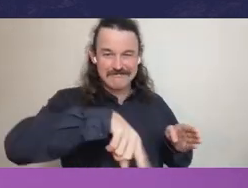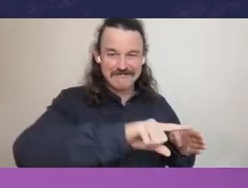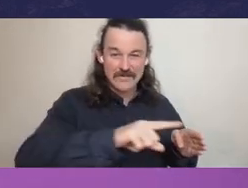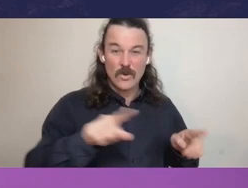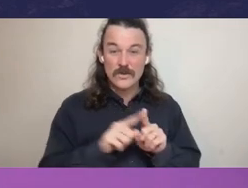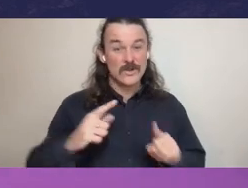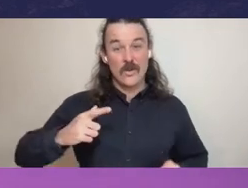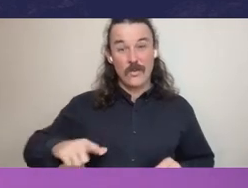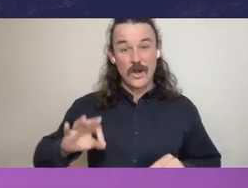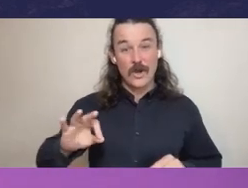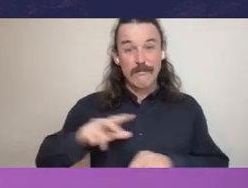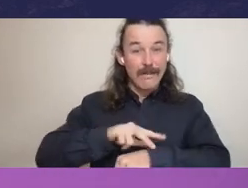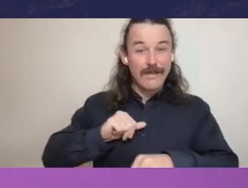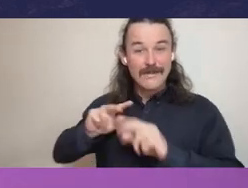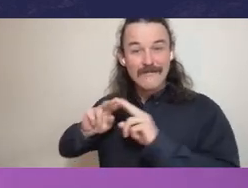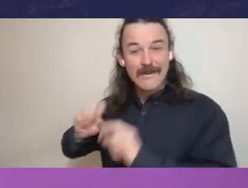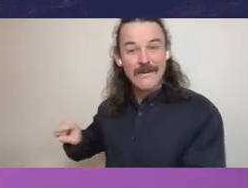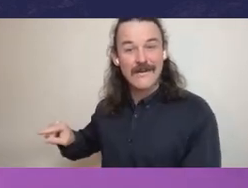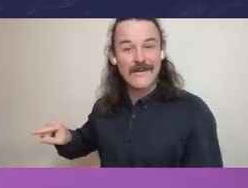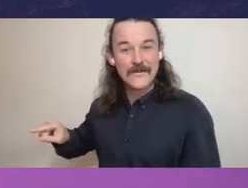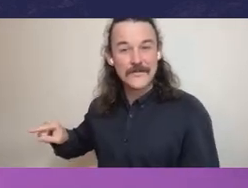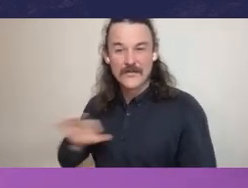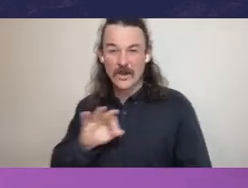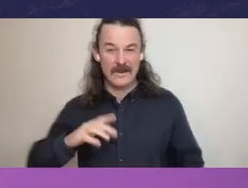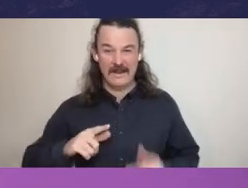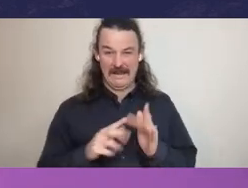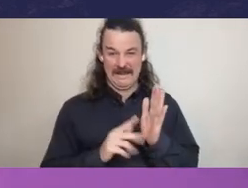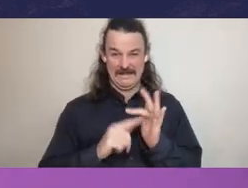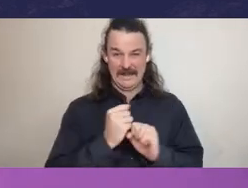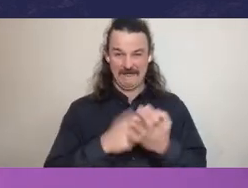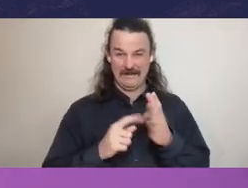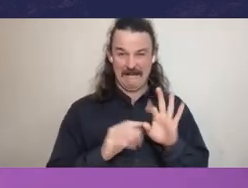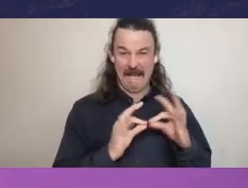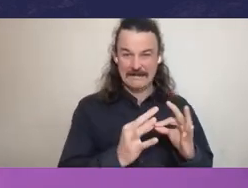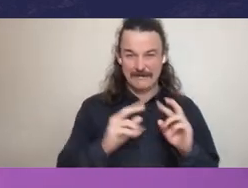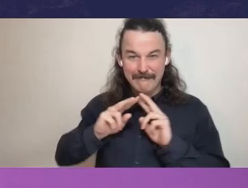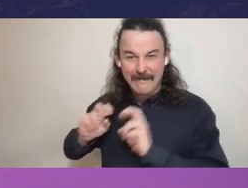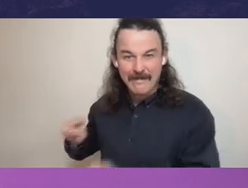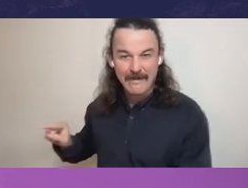You don't need to have an elaborate integrity agency to investigate and prosecute criminal activity.